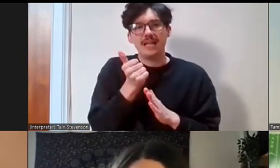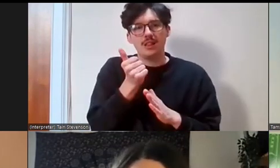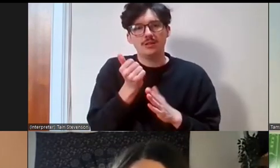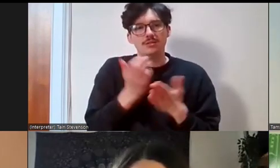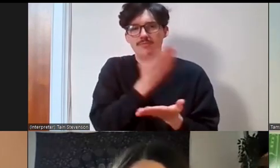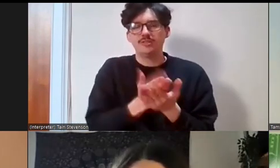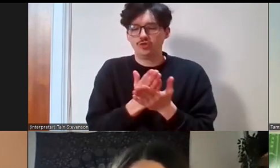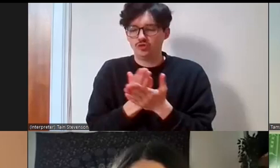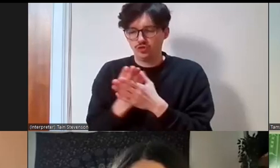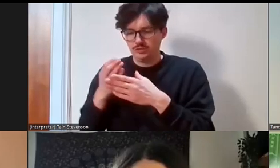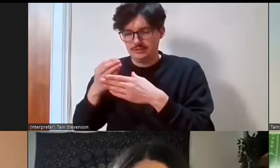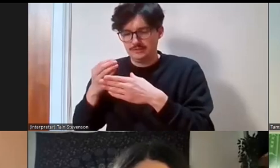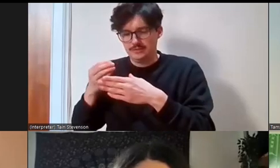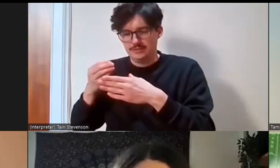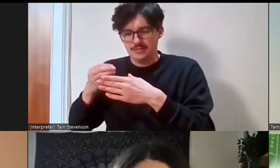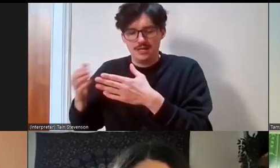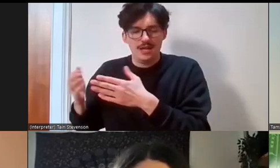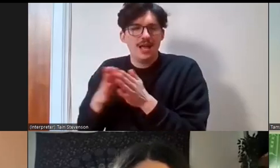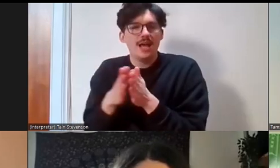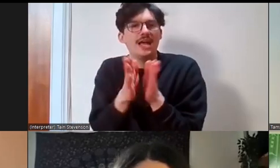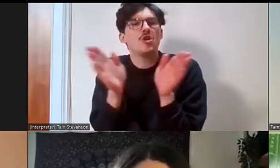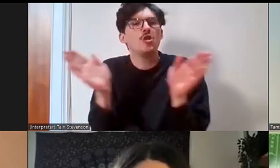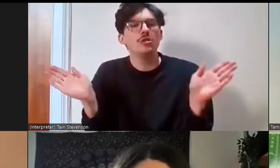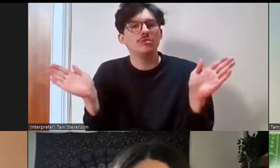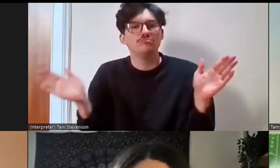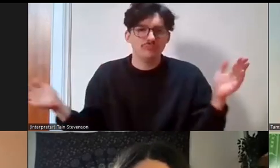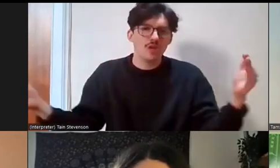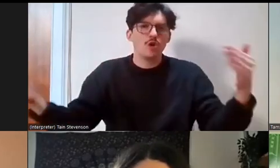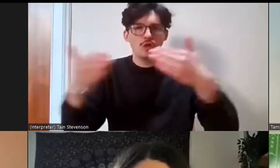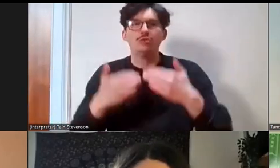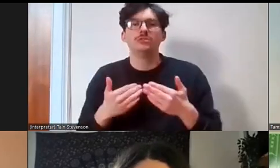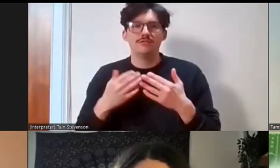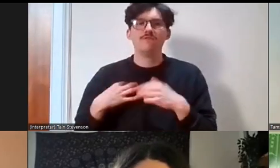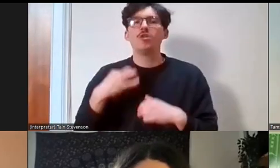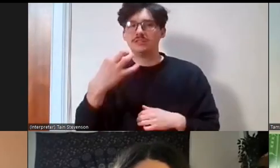volunteering and working with people from different backgrounds?’ but today our focus is on